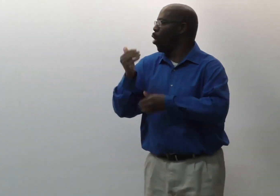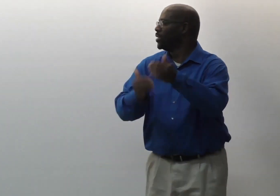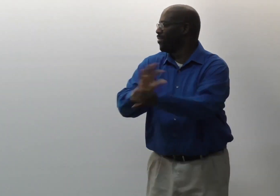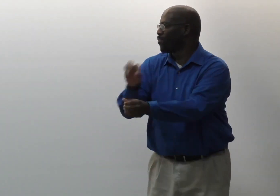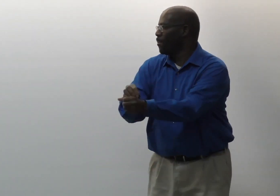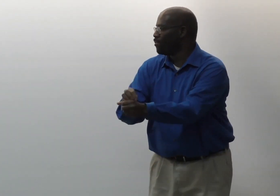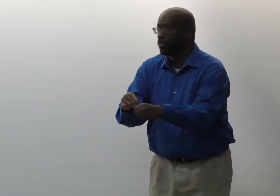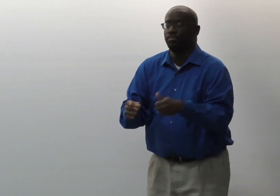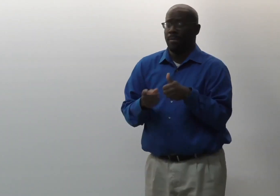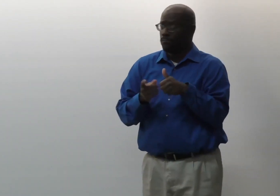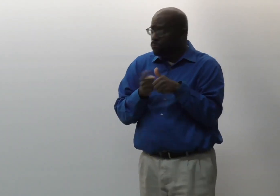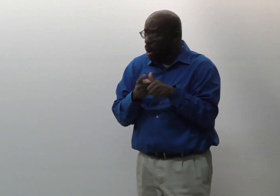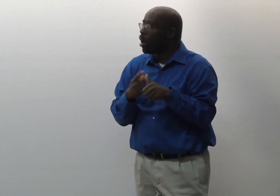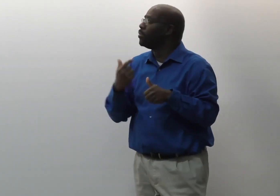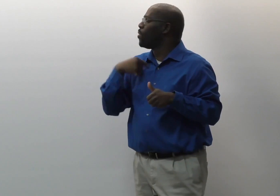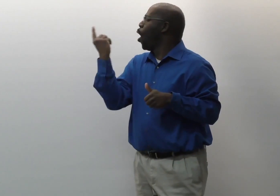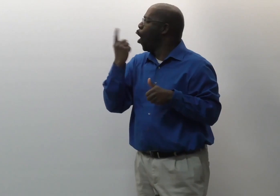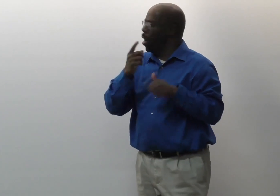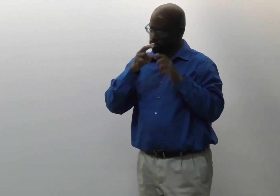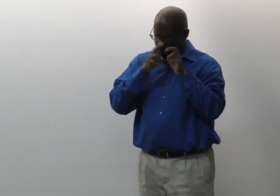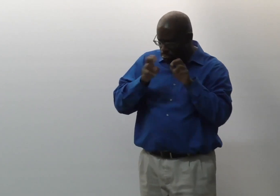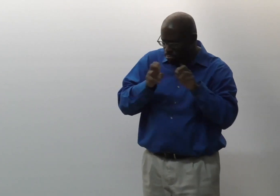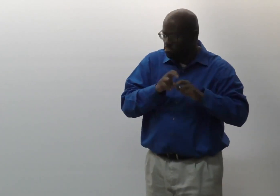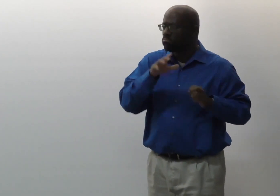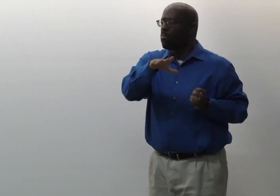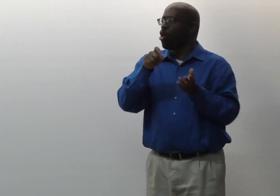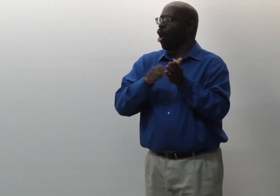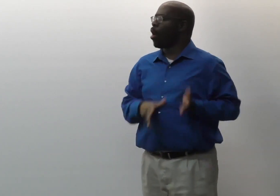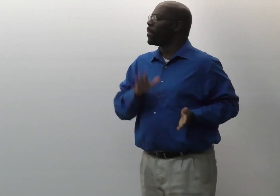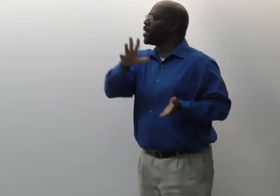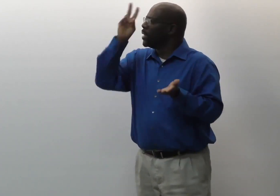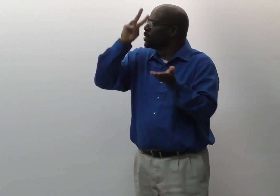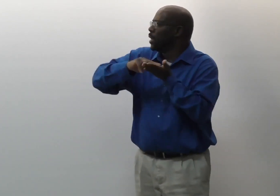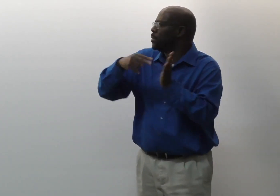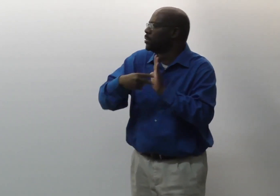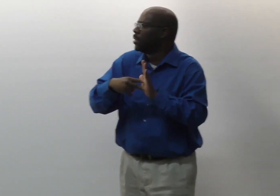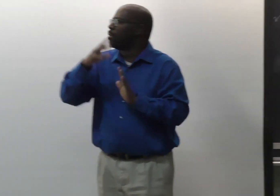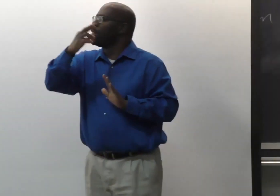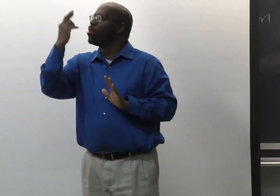OK. So there were several steps involved. First I always really do message and analysis